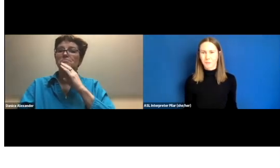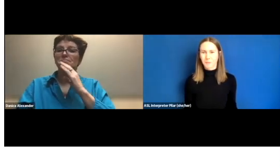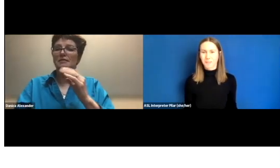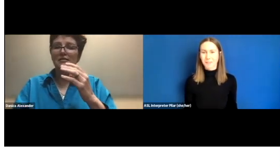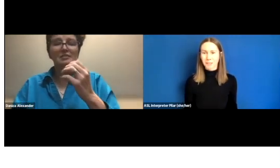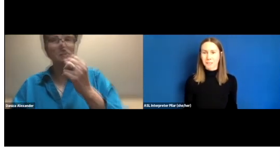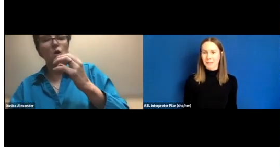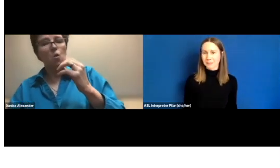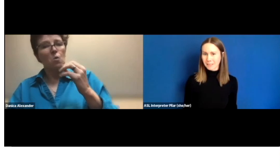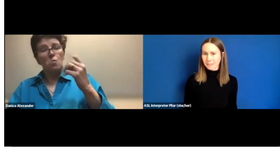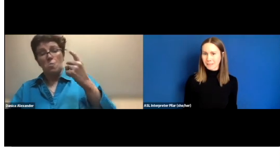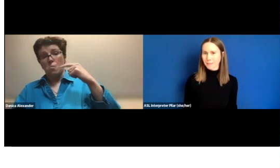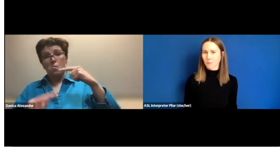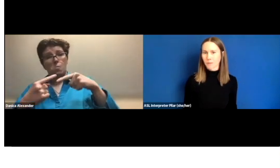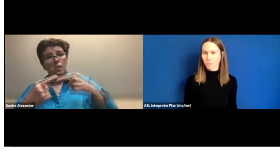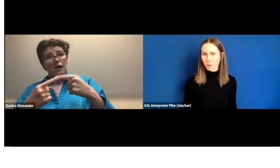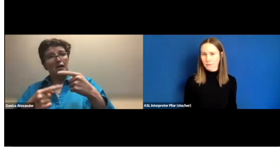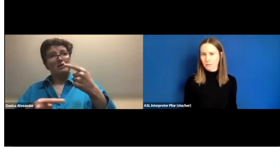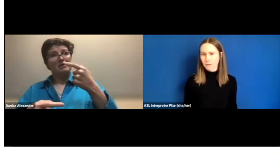The subject being seen is the most important.